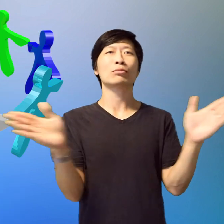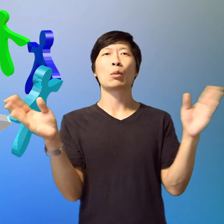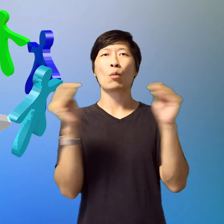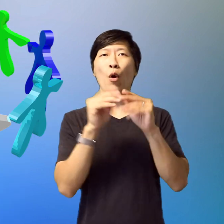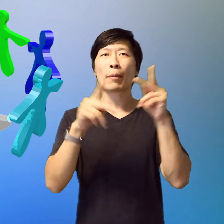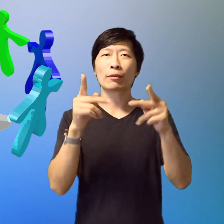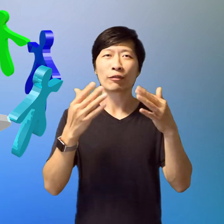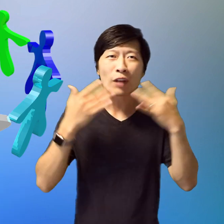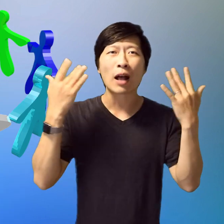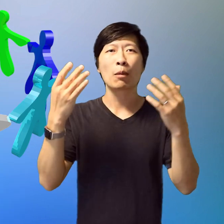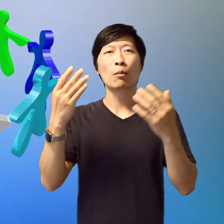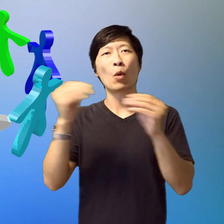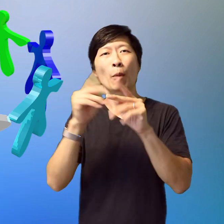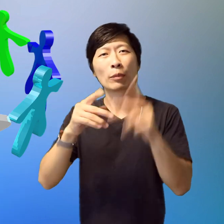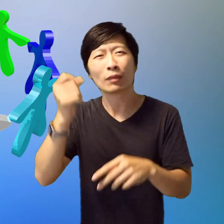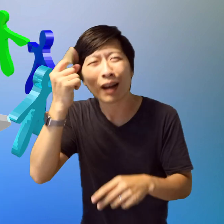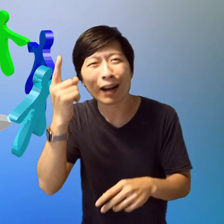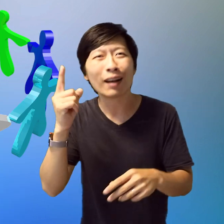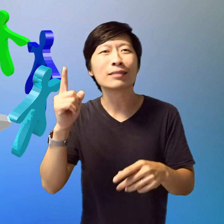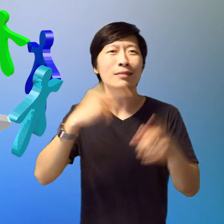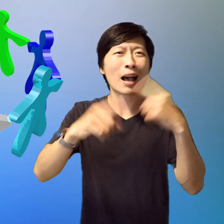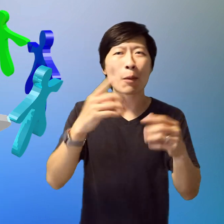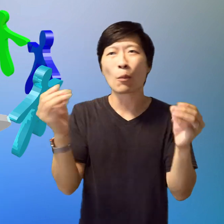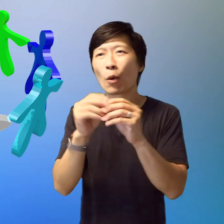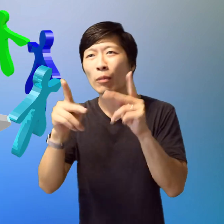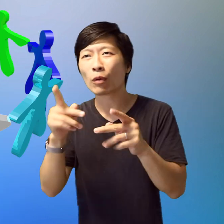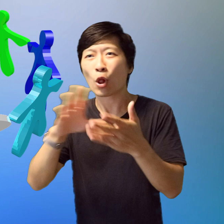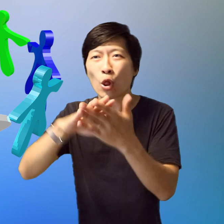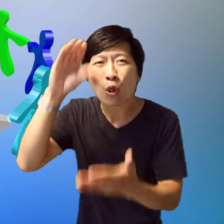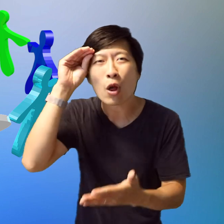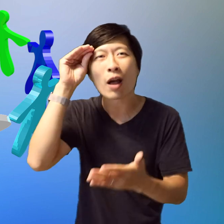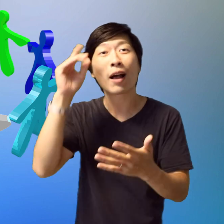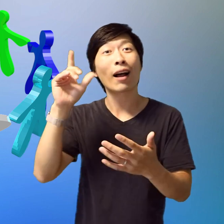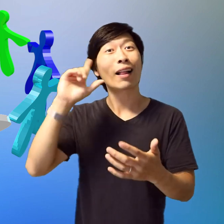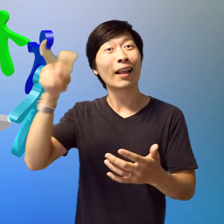captions then I'll have less of an audience, so I really do want to have